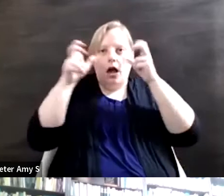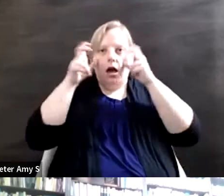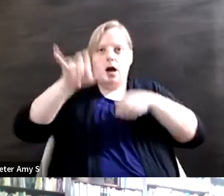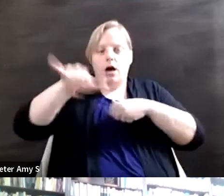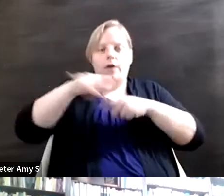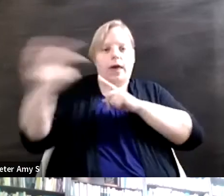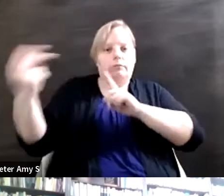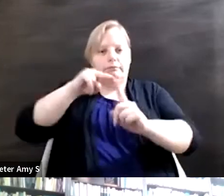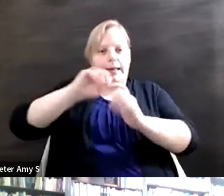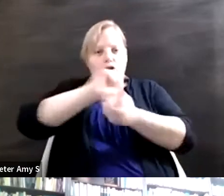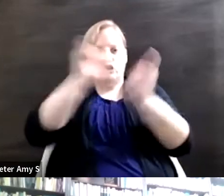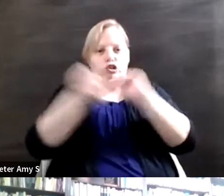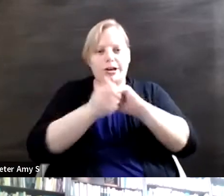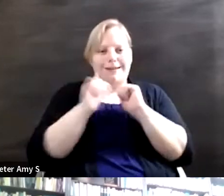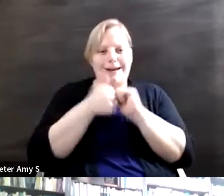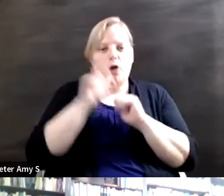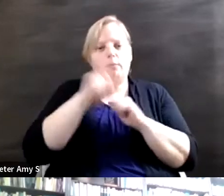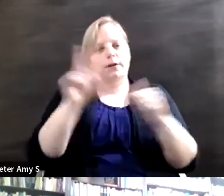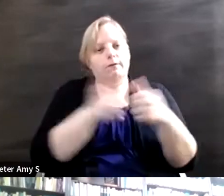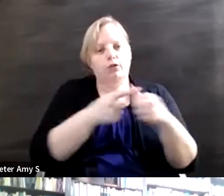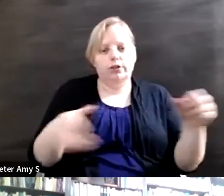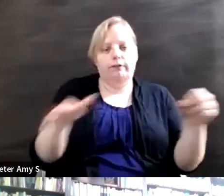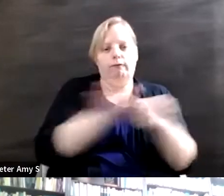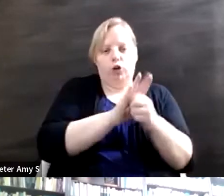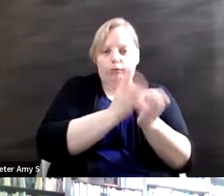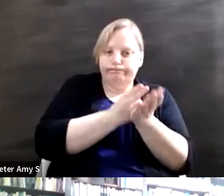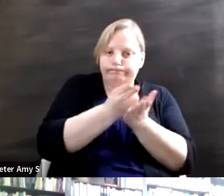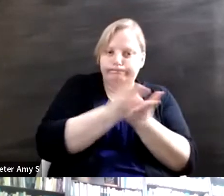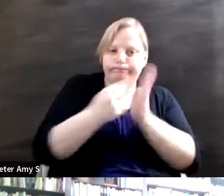we don't start authentically representing the disability community in that. And that goes